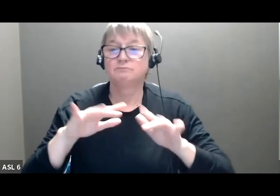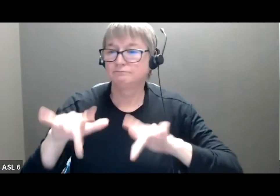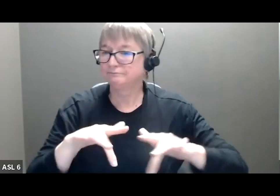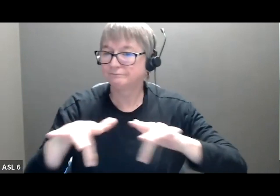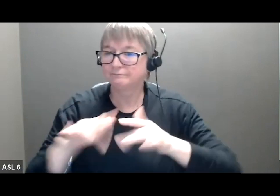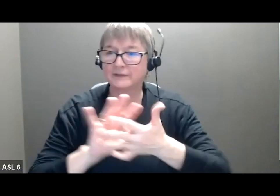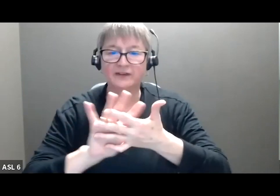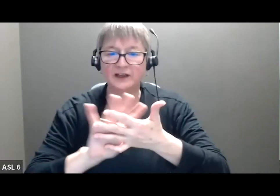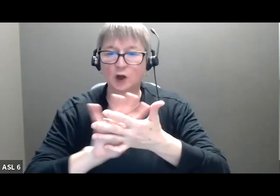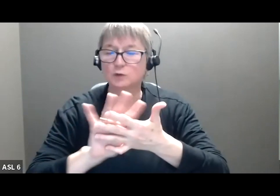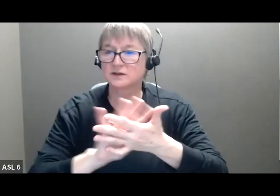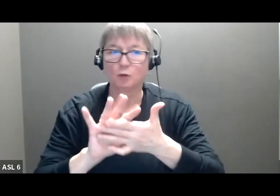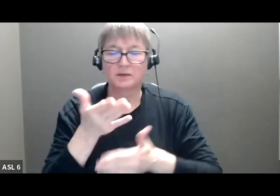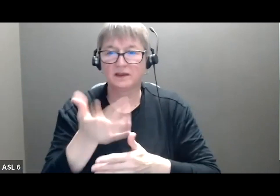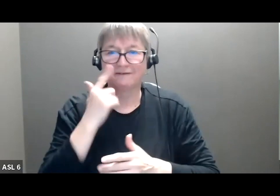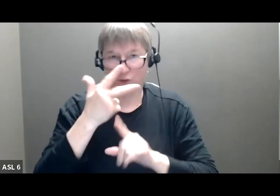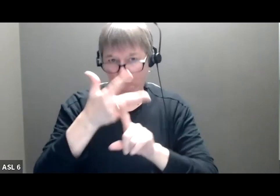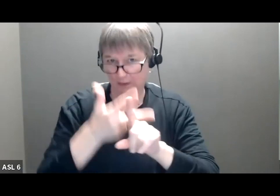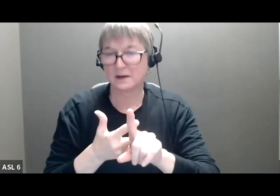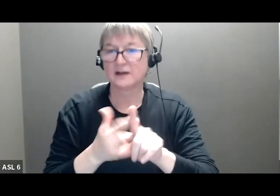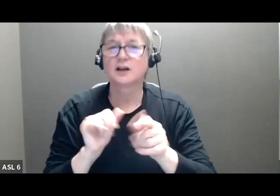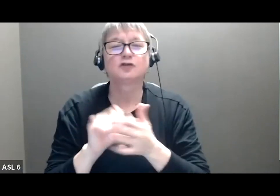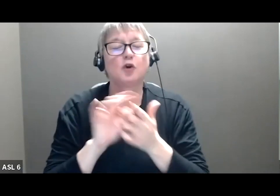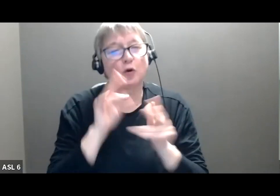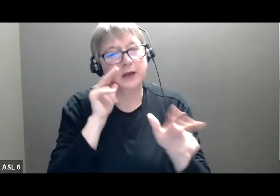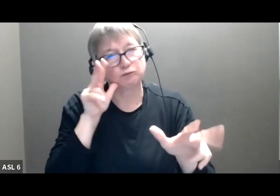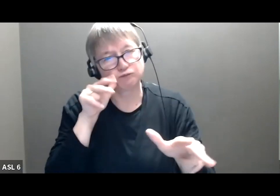you can revisit sessions and gain additional learnings from the conference and also take